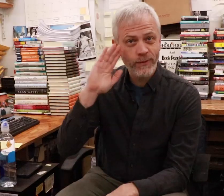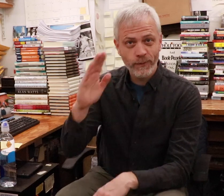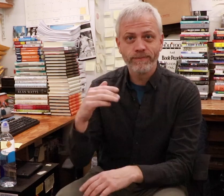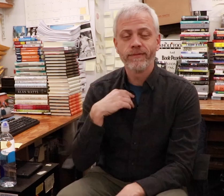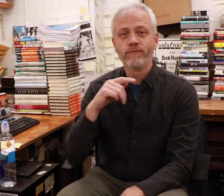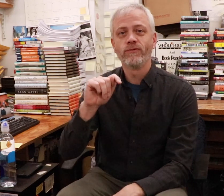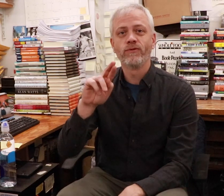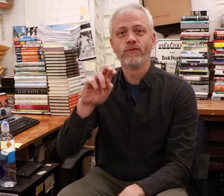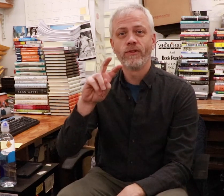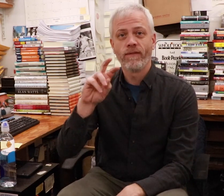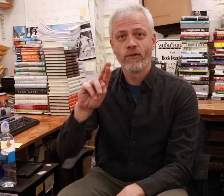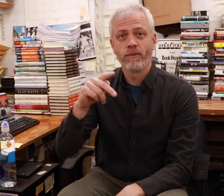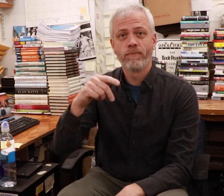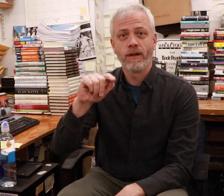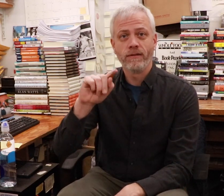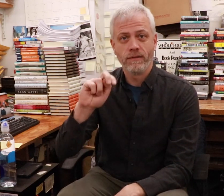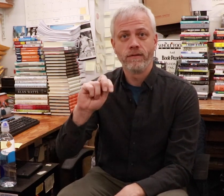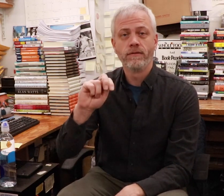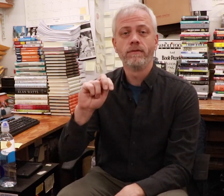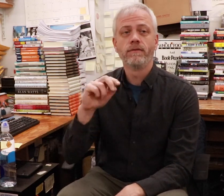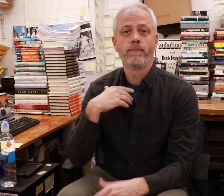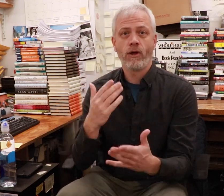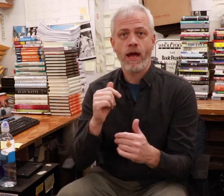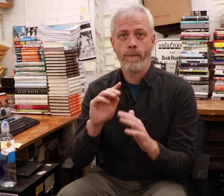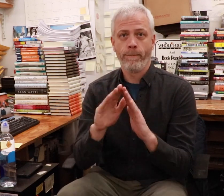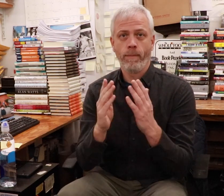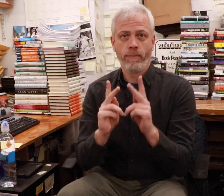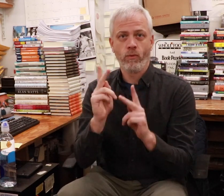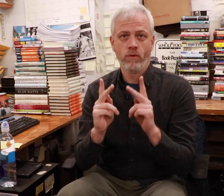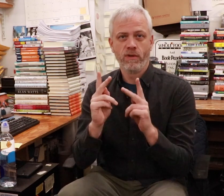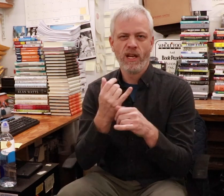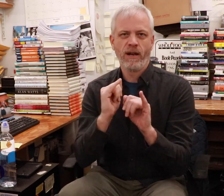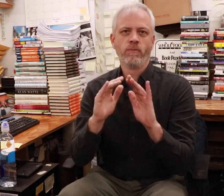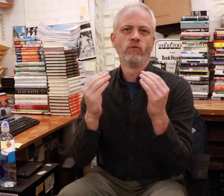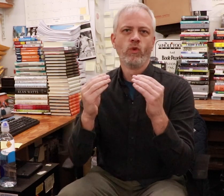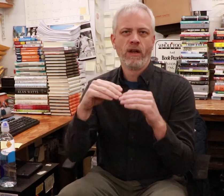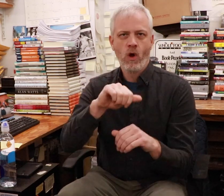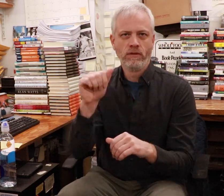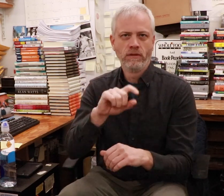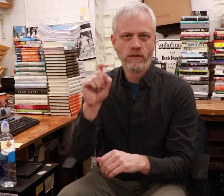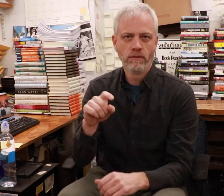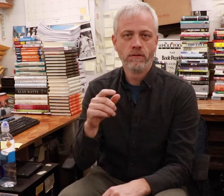Hello, my name is Trevor Patten. I work here at Book People, an independent book store in Austin, Texas.